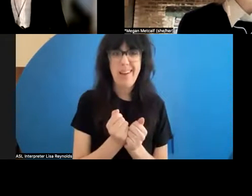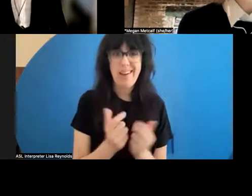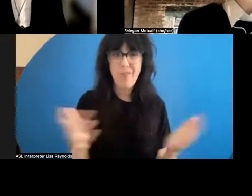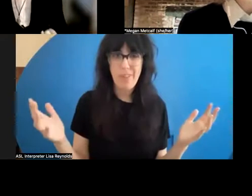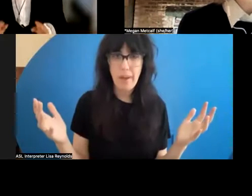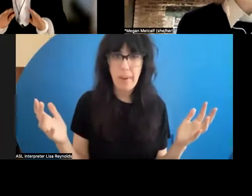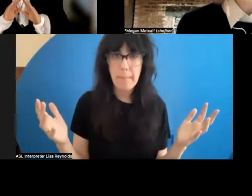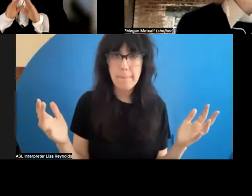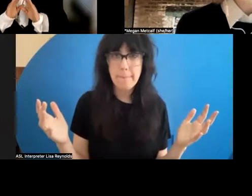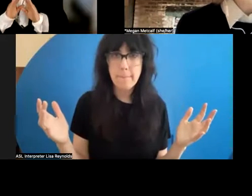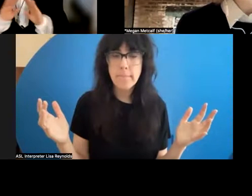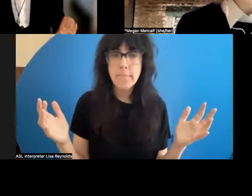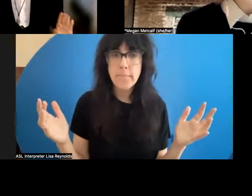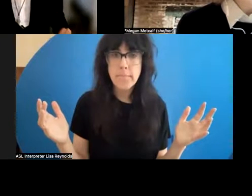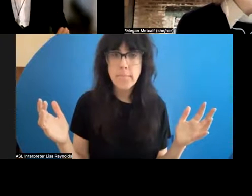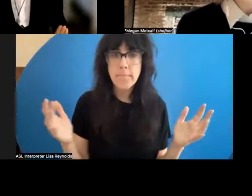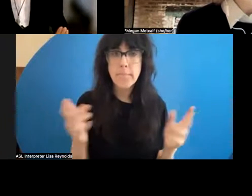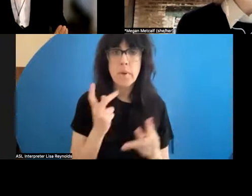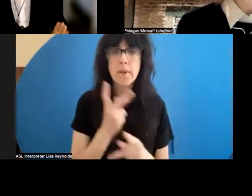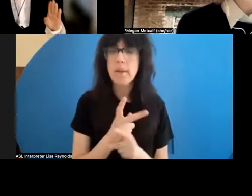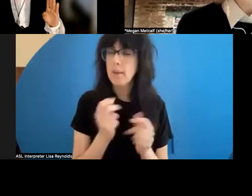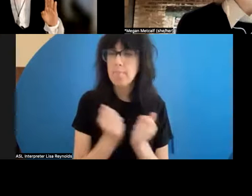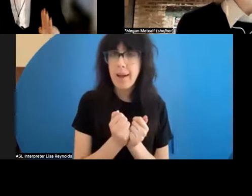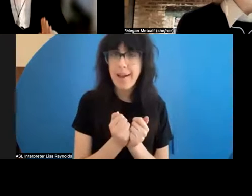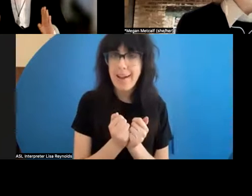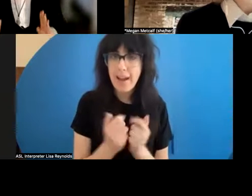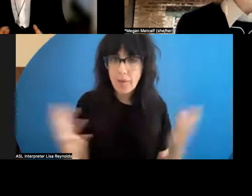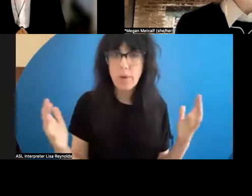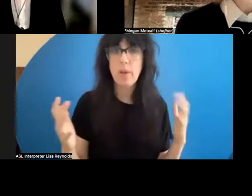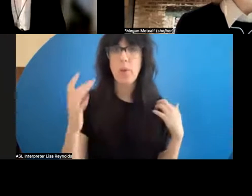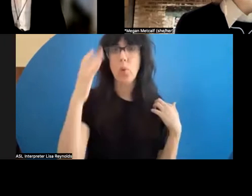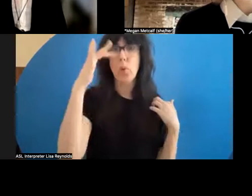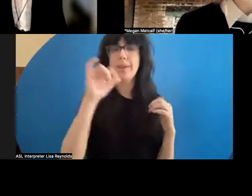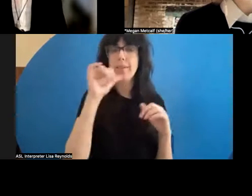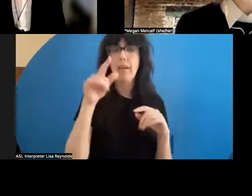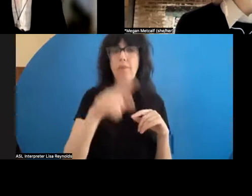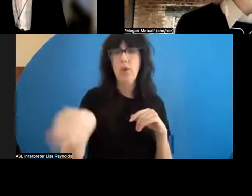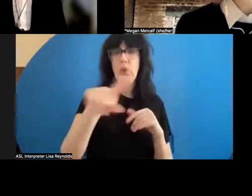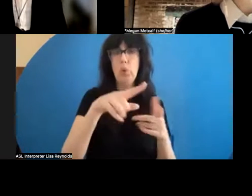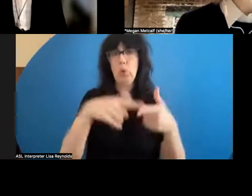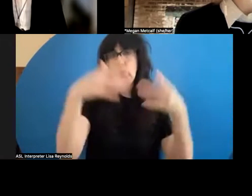. Keep everything. Because it's not for you to decide. And so